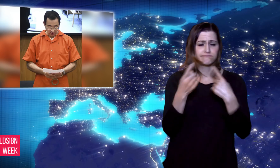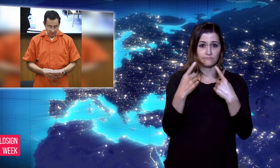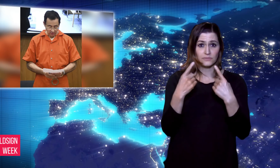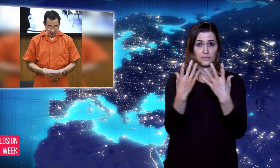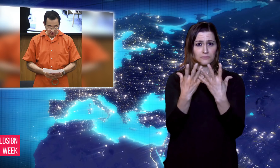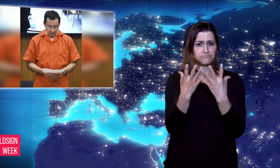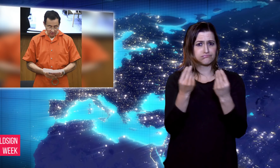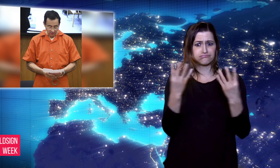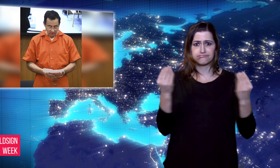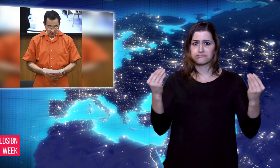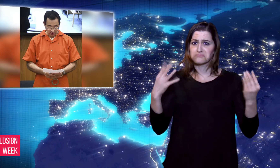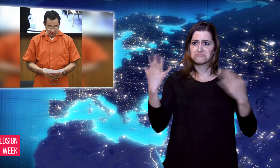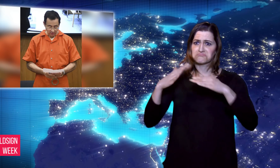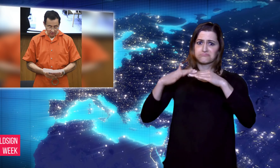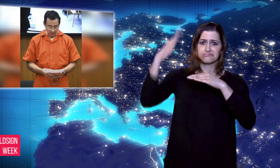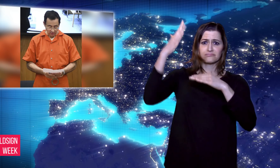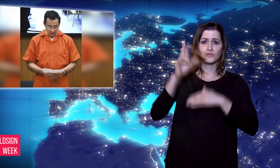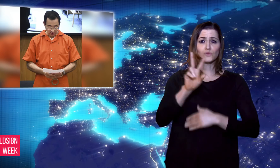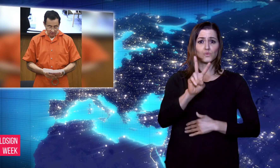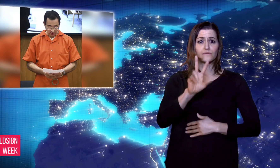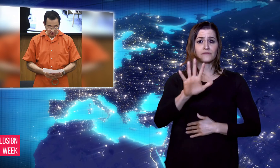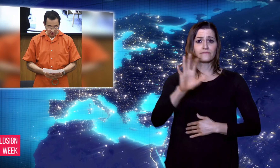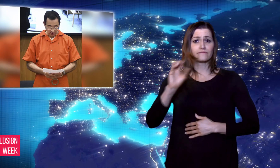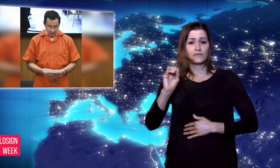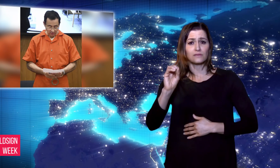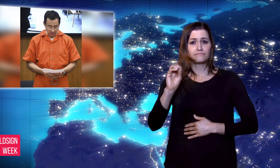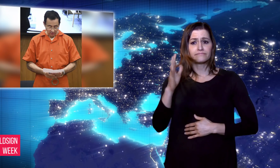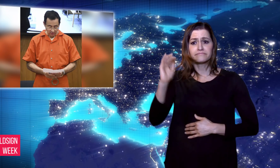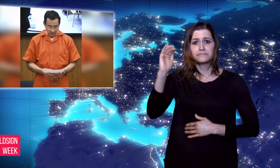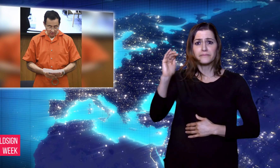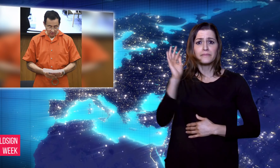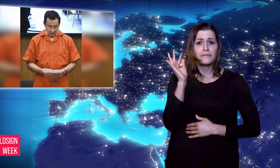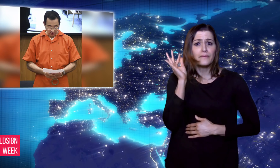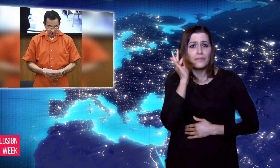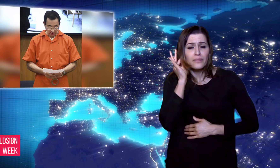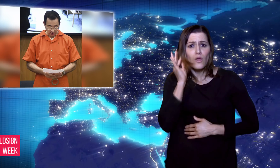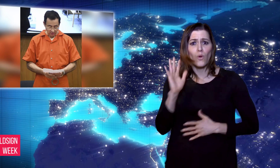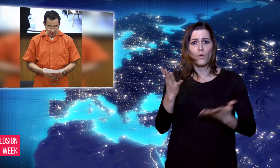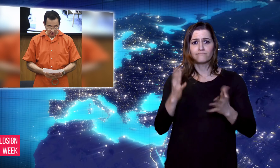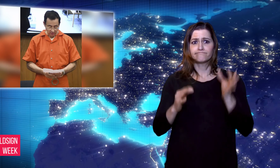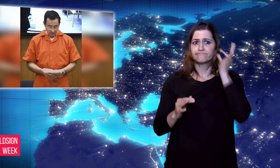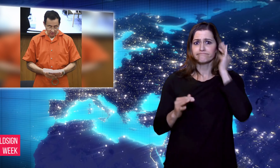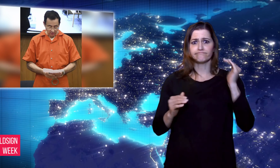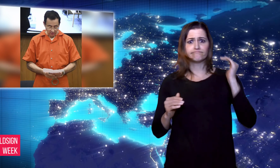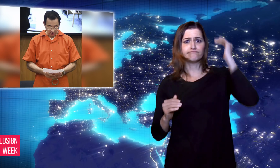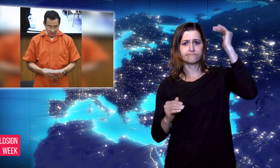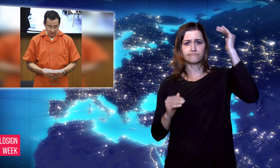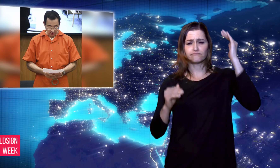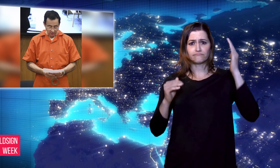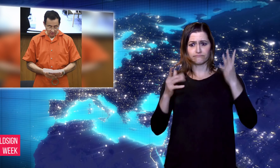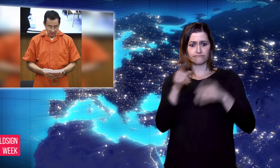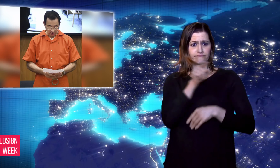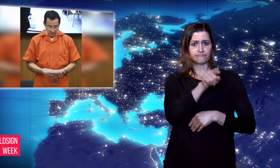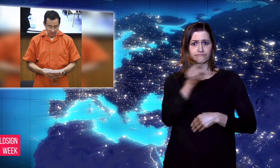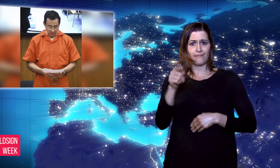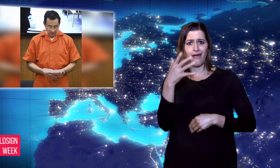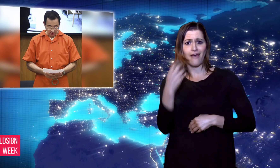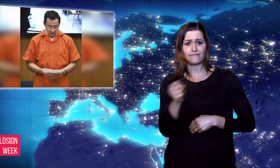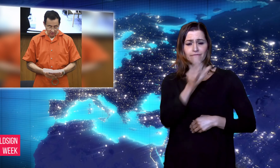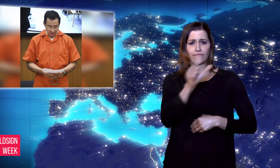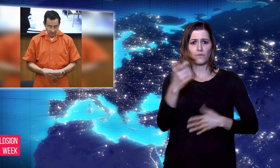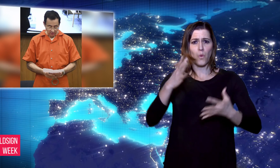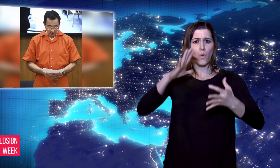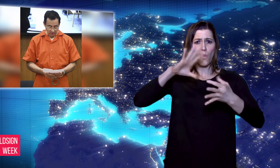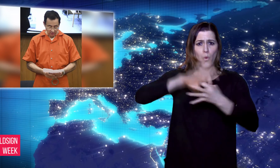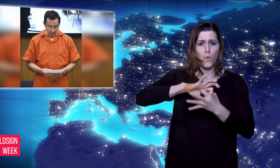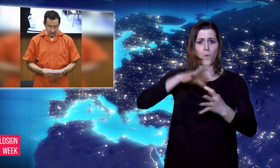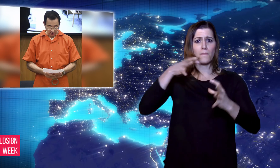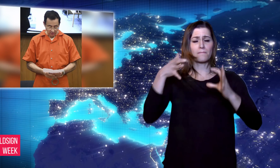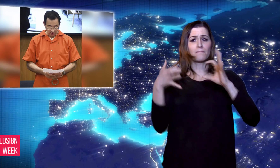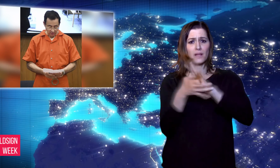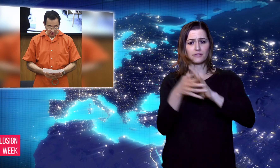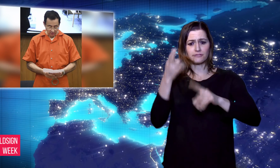champions, and denounced Nassar for the